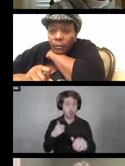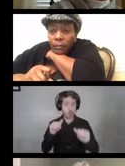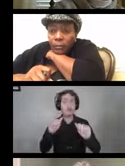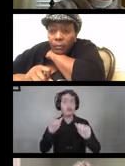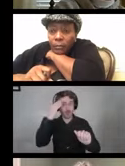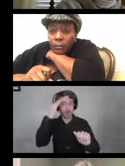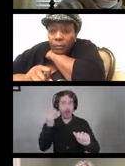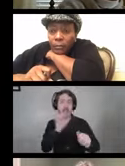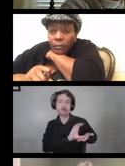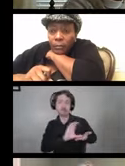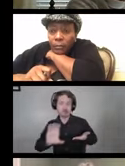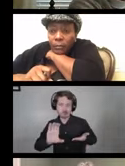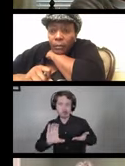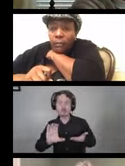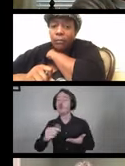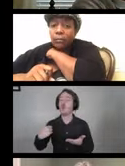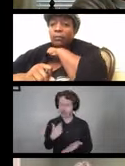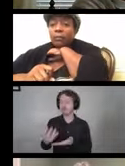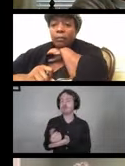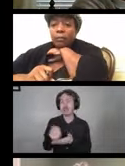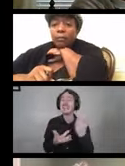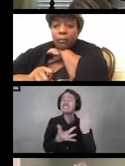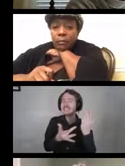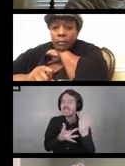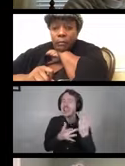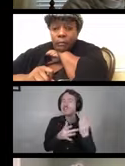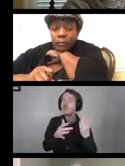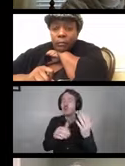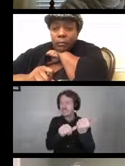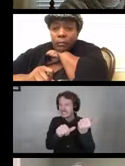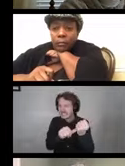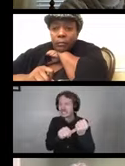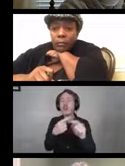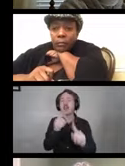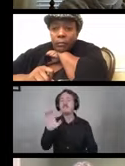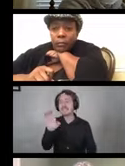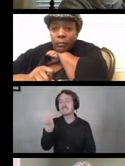along with technical assistance with the Centers for Disease Control and Prevention.